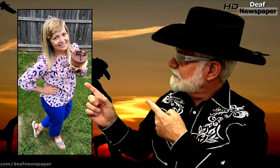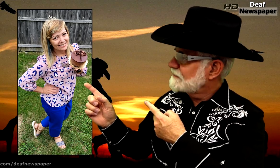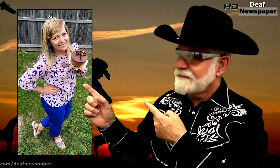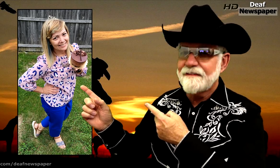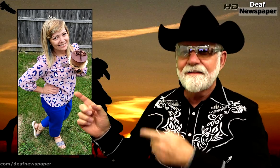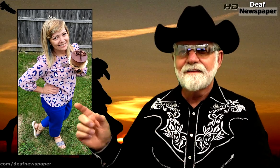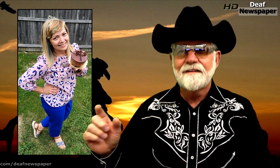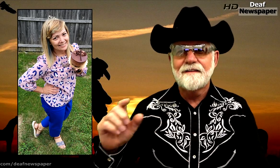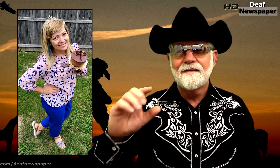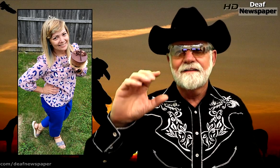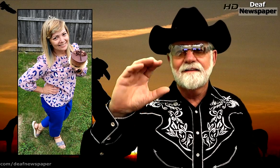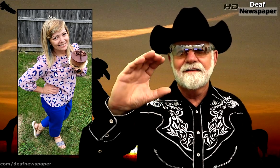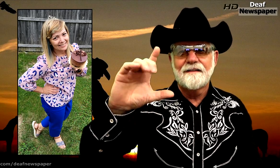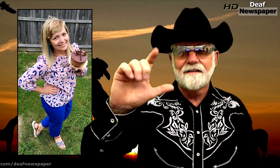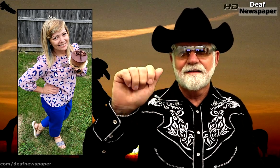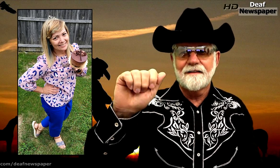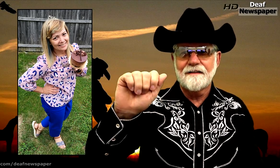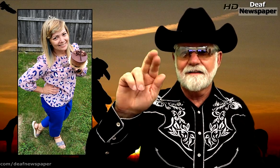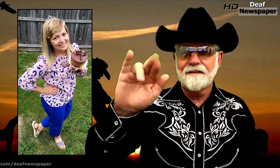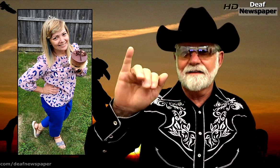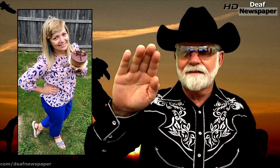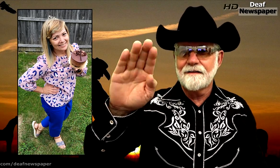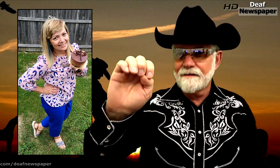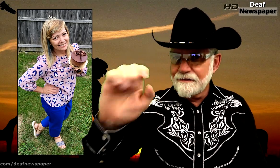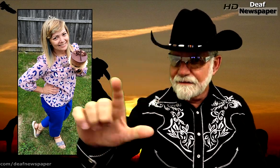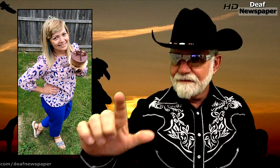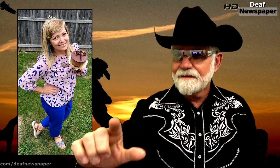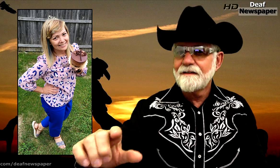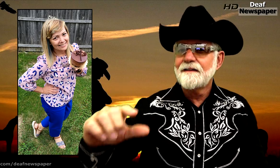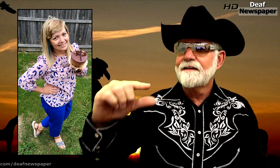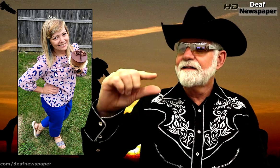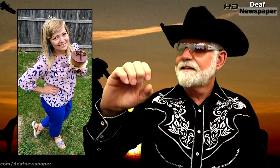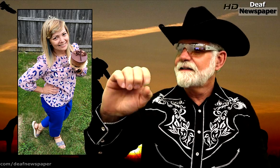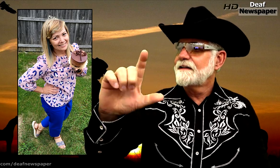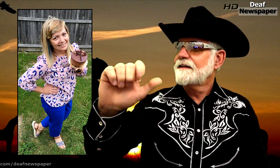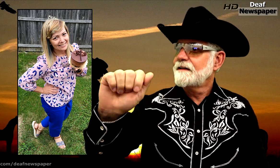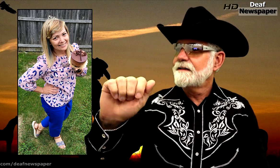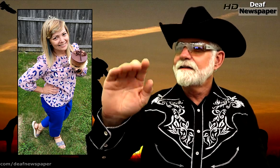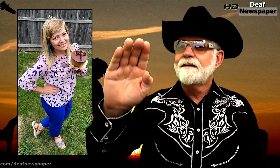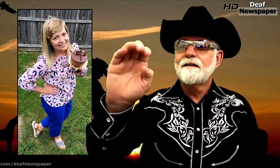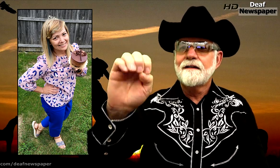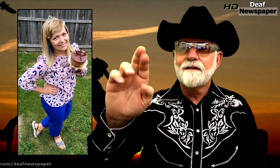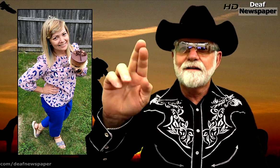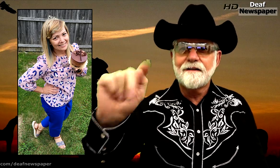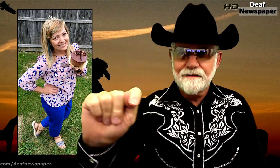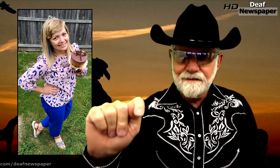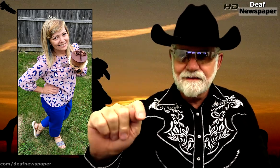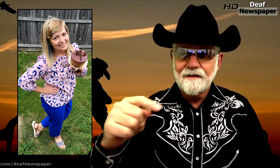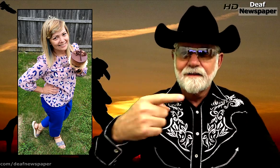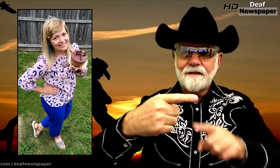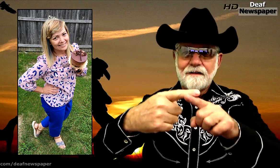This is Claribel Gelabert from New York.